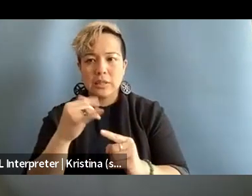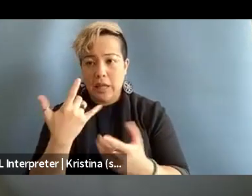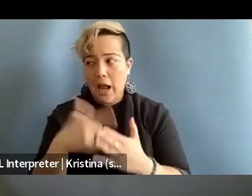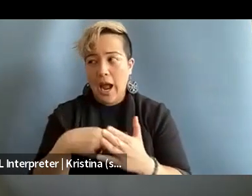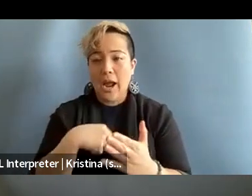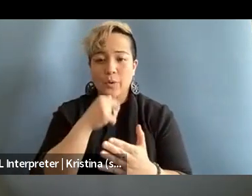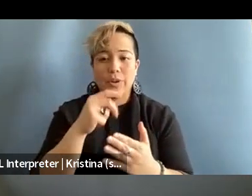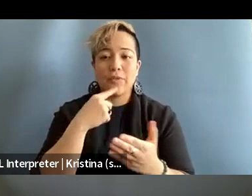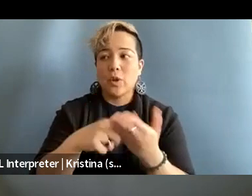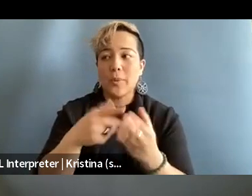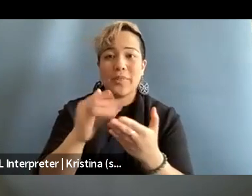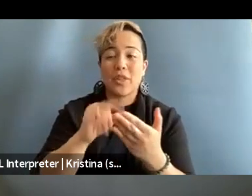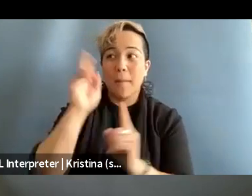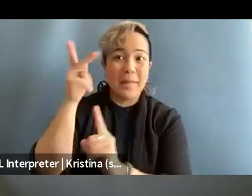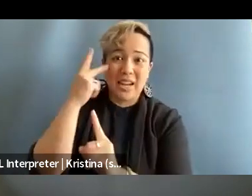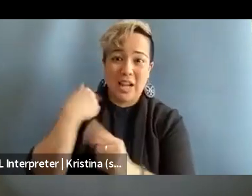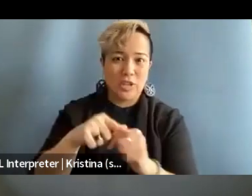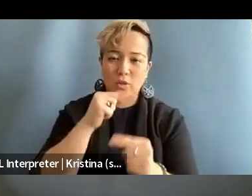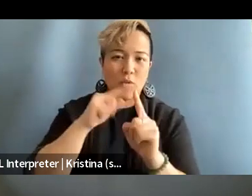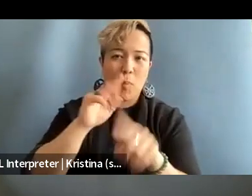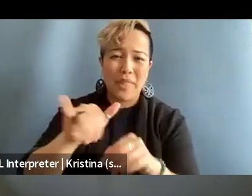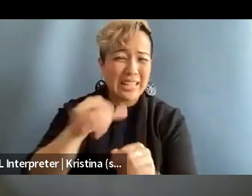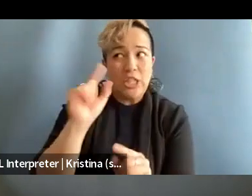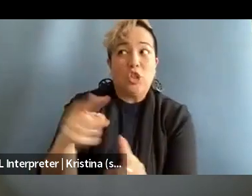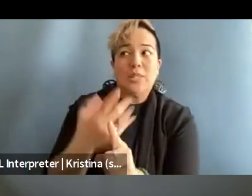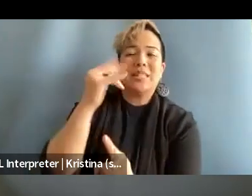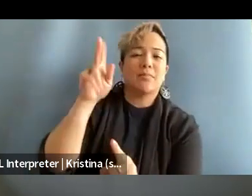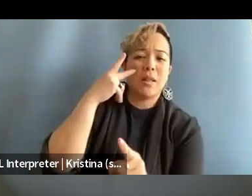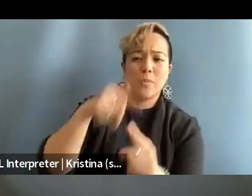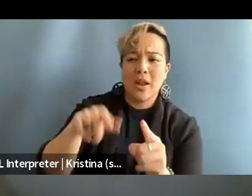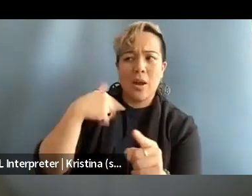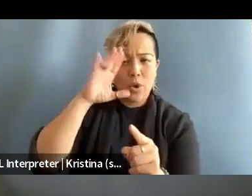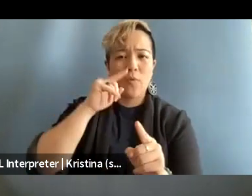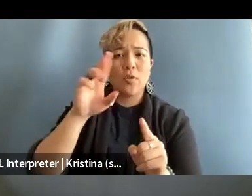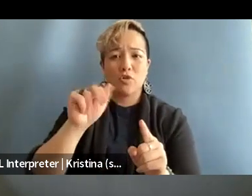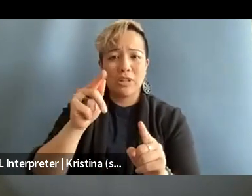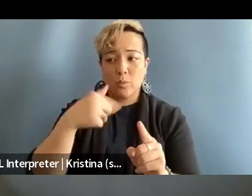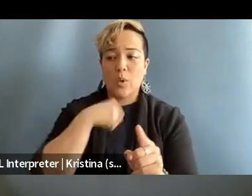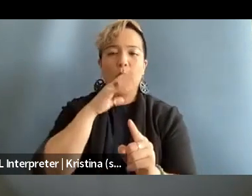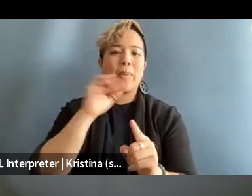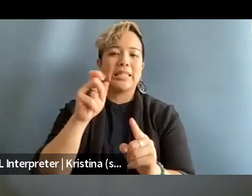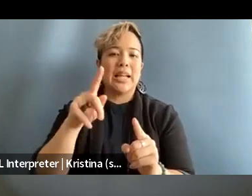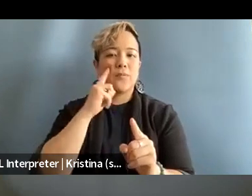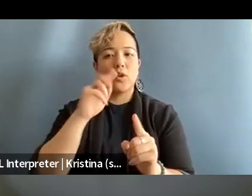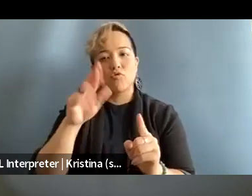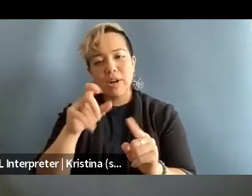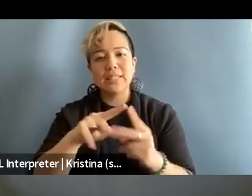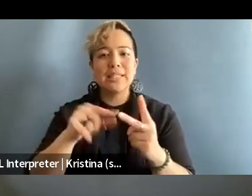that are political because it's not just politics but it's being attacked for race, gender. And as a young journalist you also get attacked